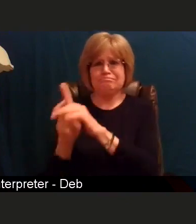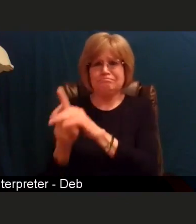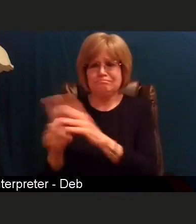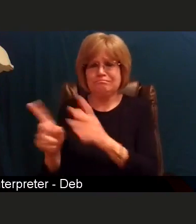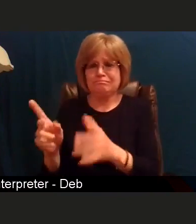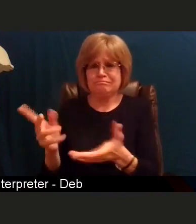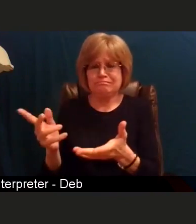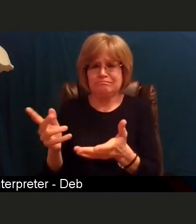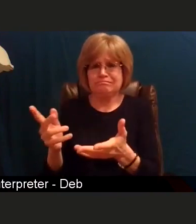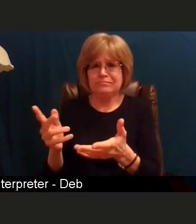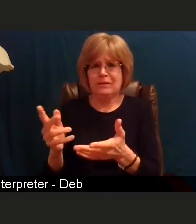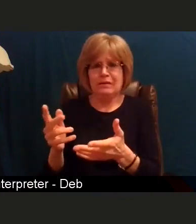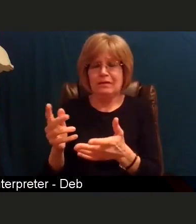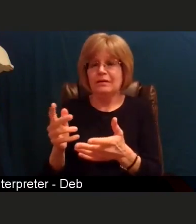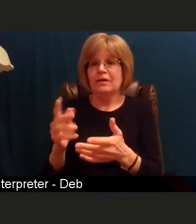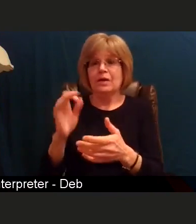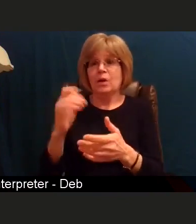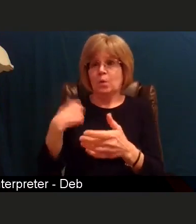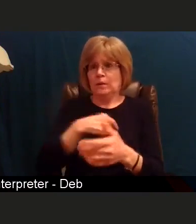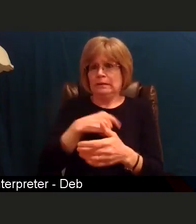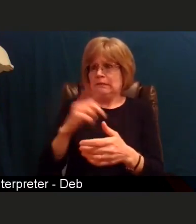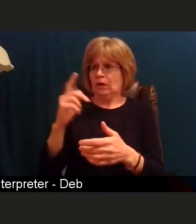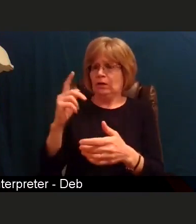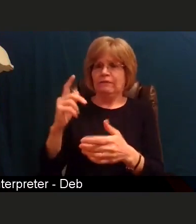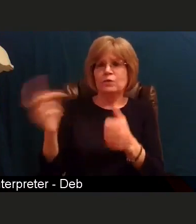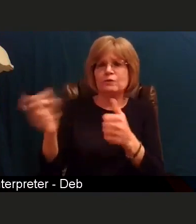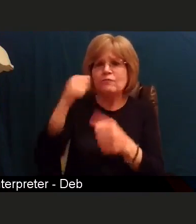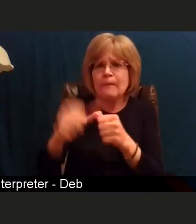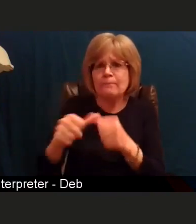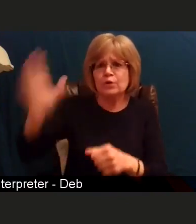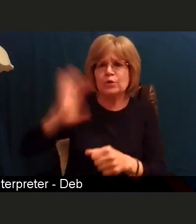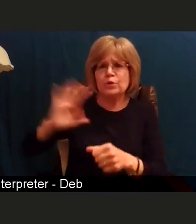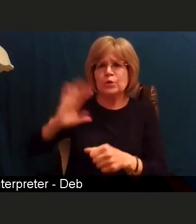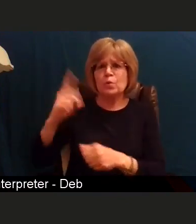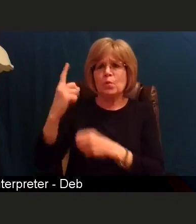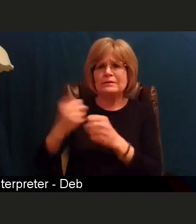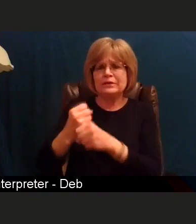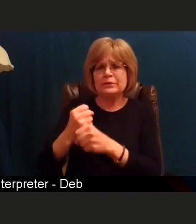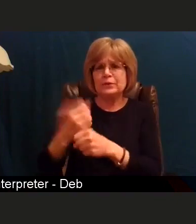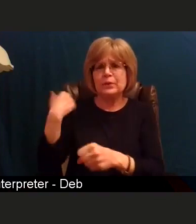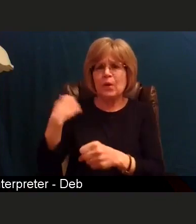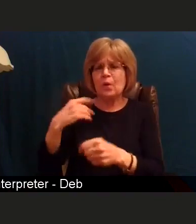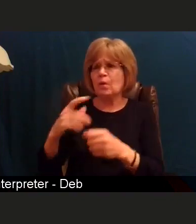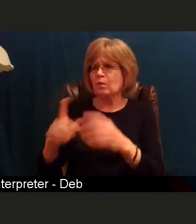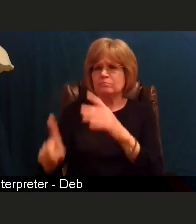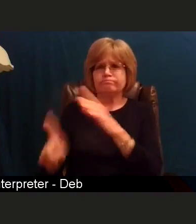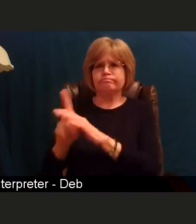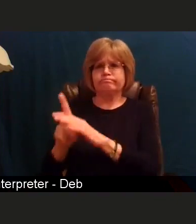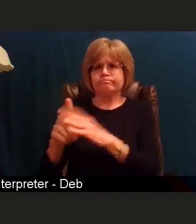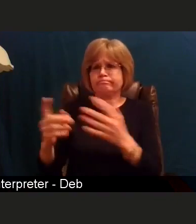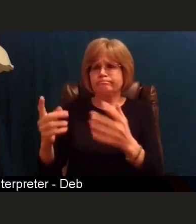it did not even have a name. If you remember, it was called the novel coronavirus,